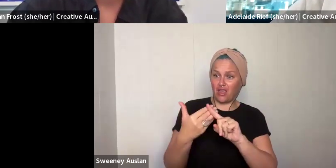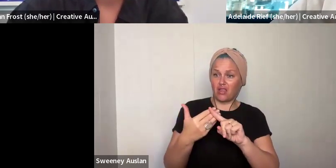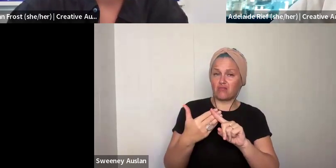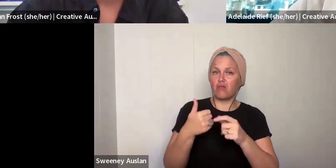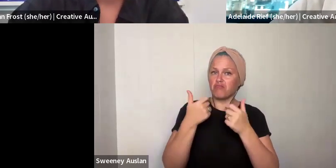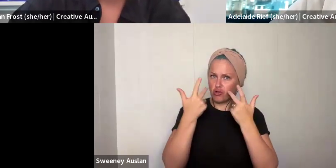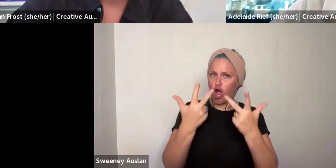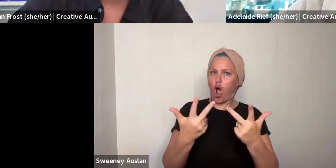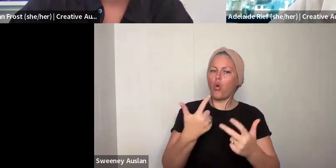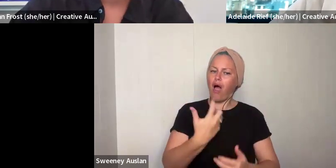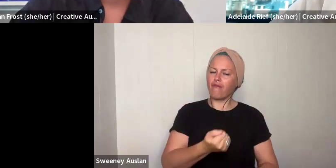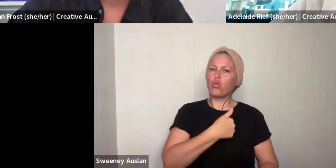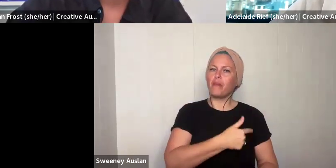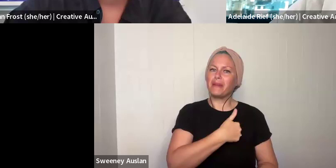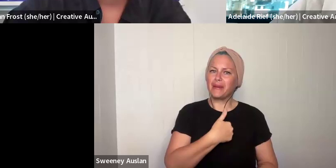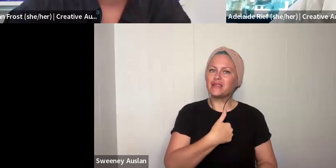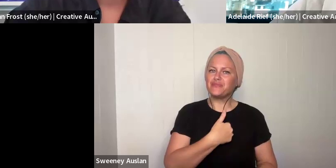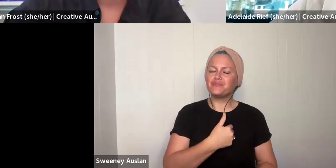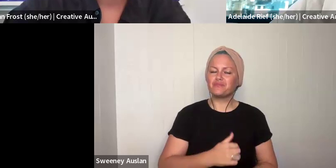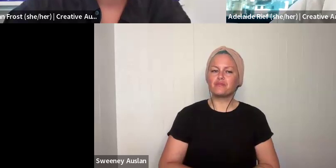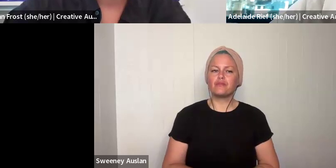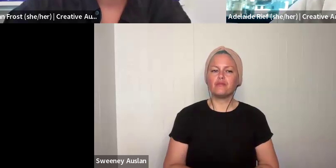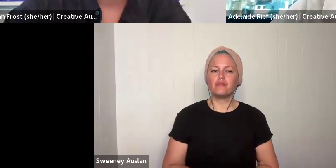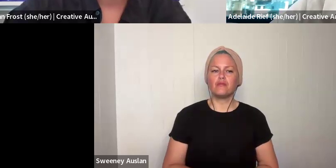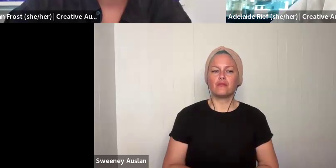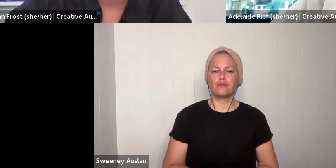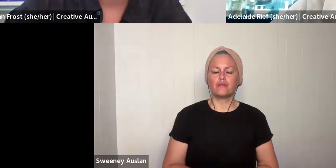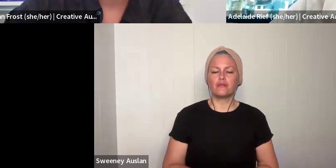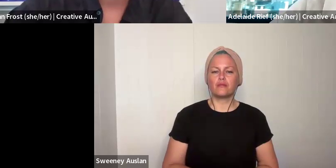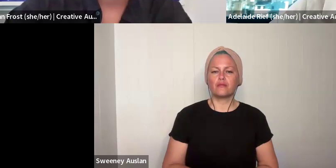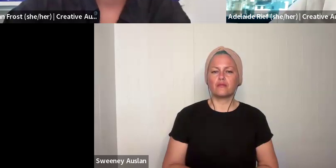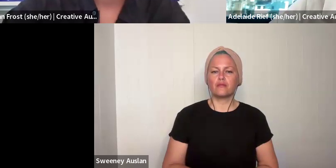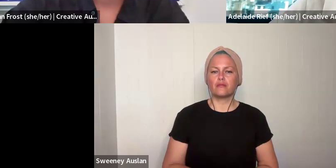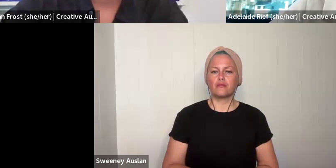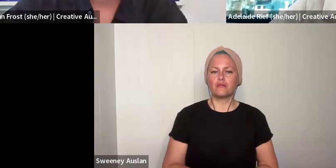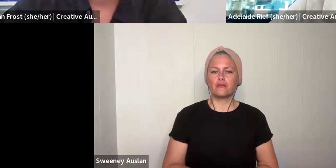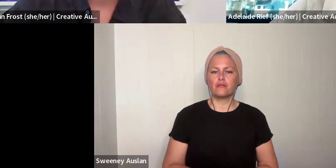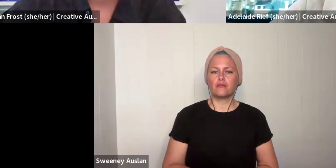working in Australian arts and culture. And five years is a commitment, that is a